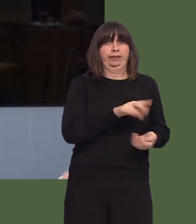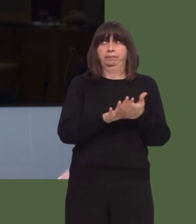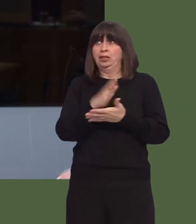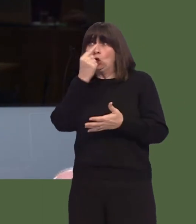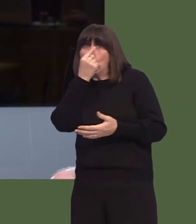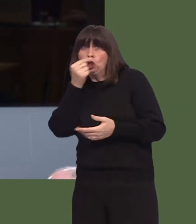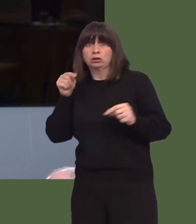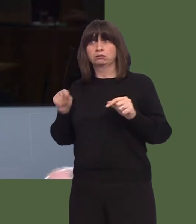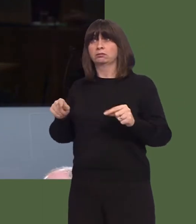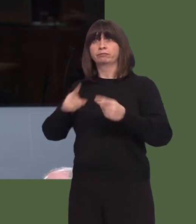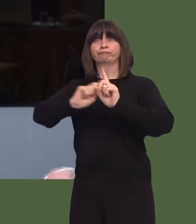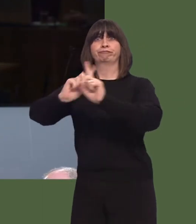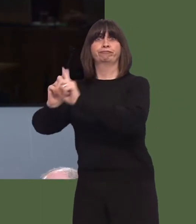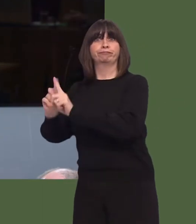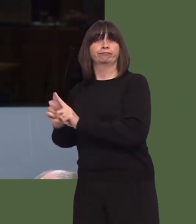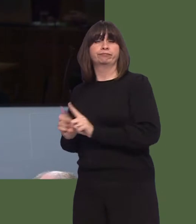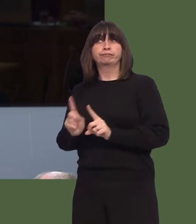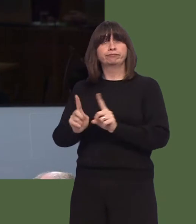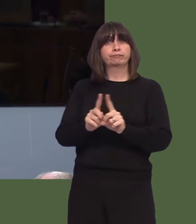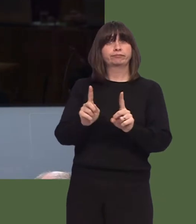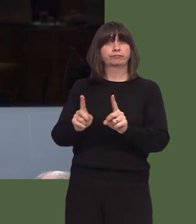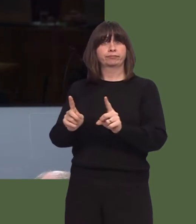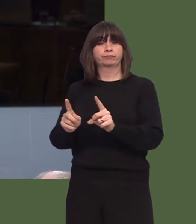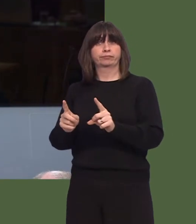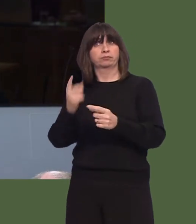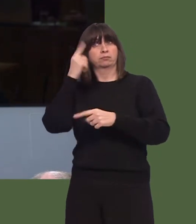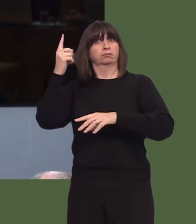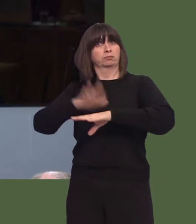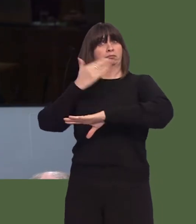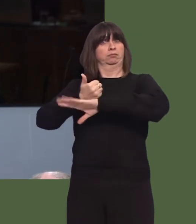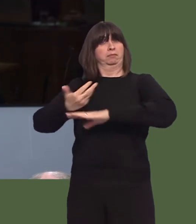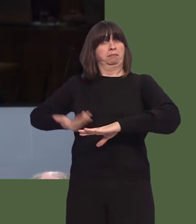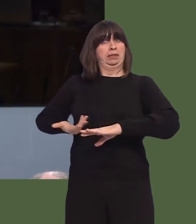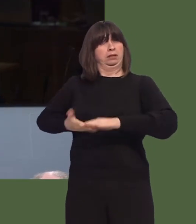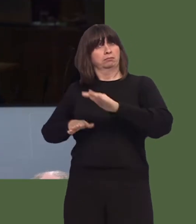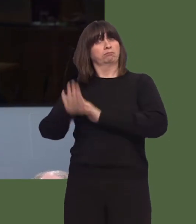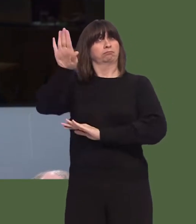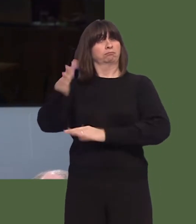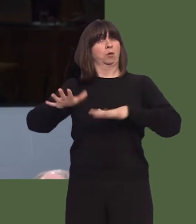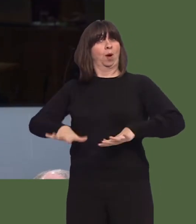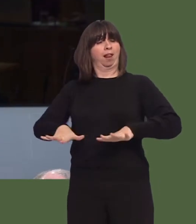for a wide range of industry applications, and this could, of course, be an opportunity for Wales.